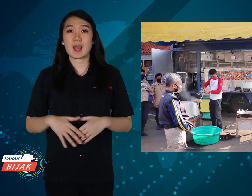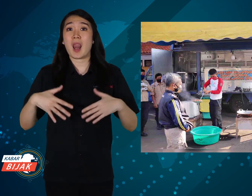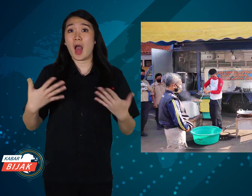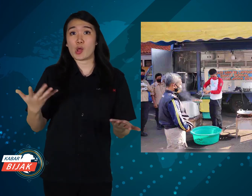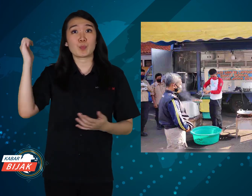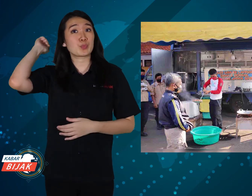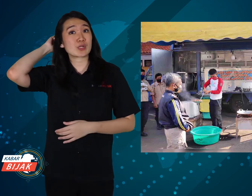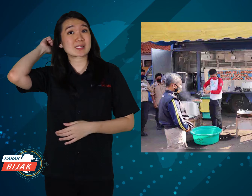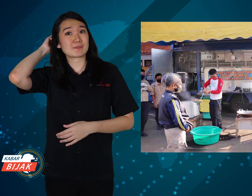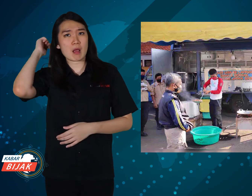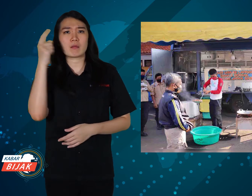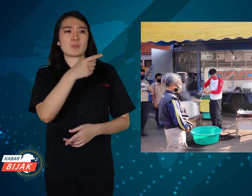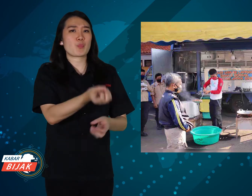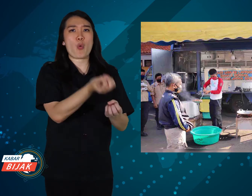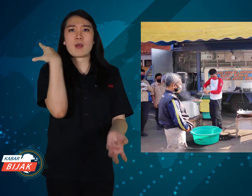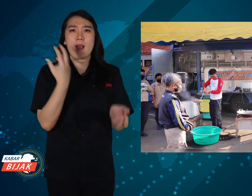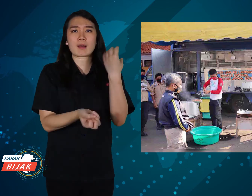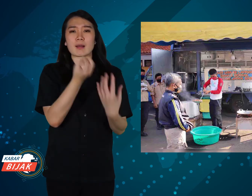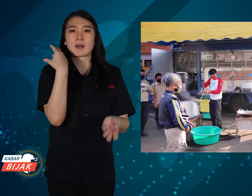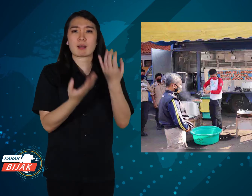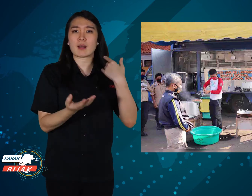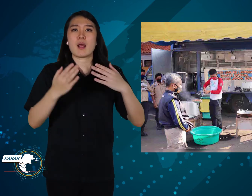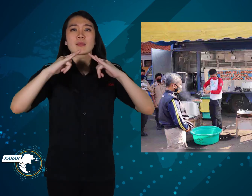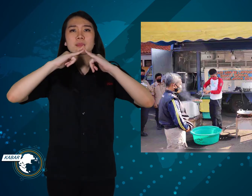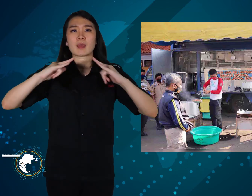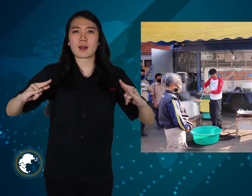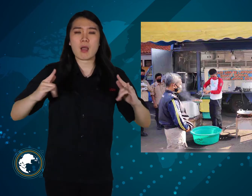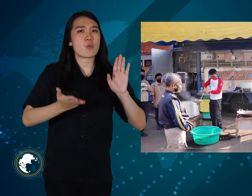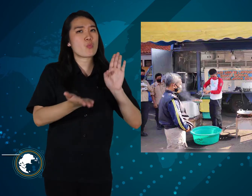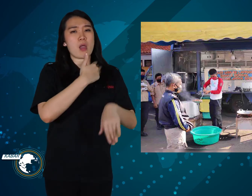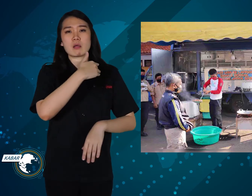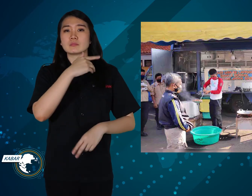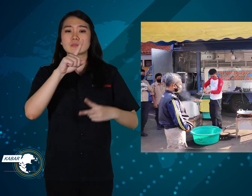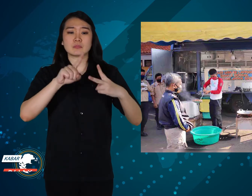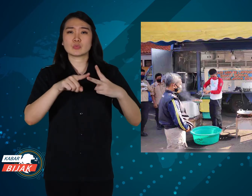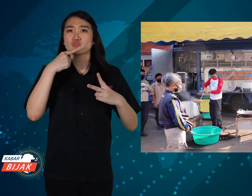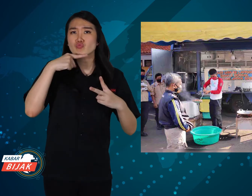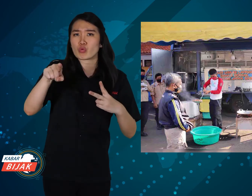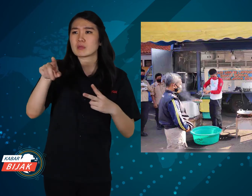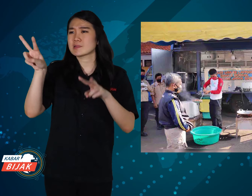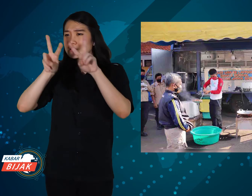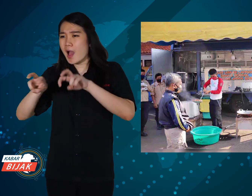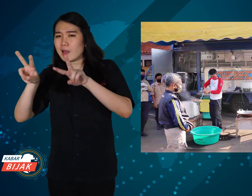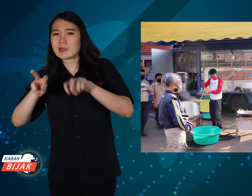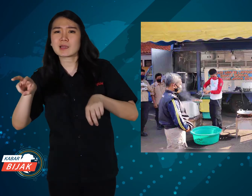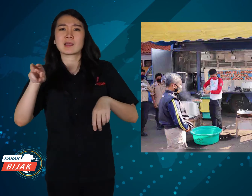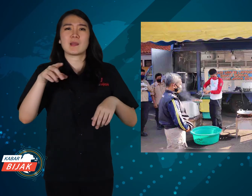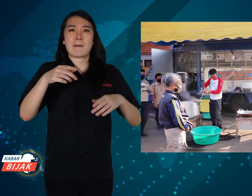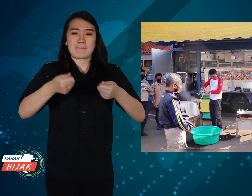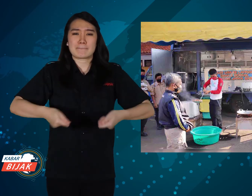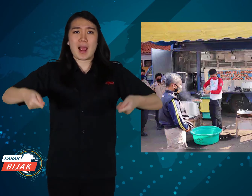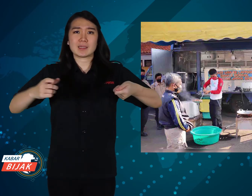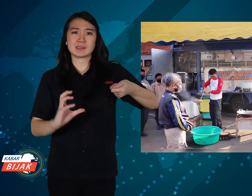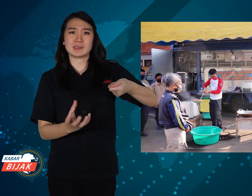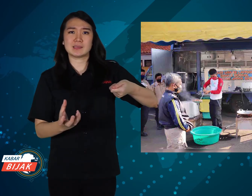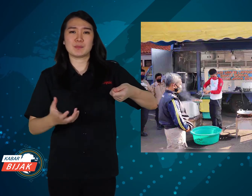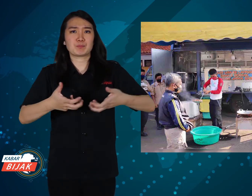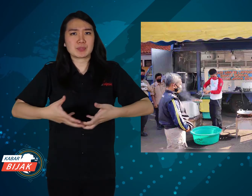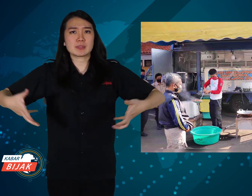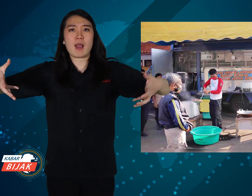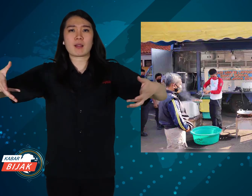Then Risma repackaged tent, tell me to find a big pot,